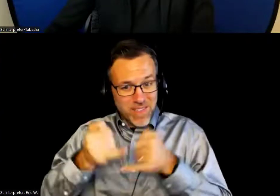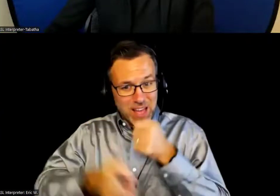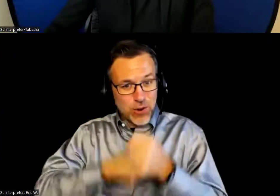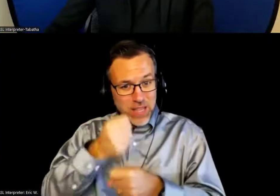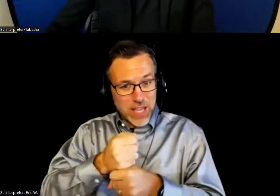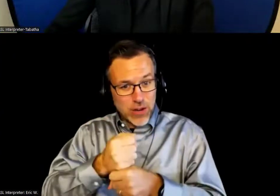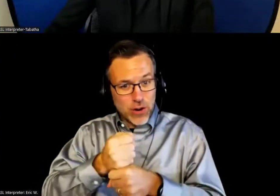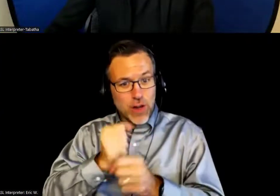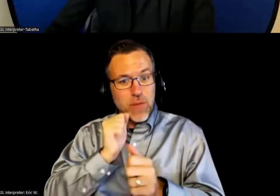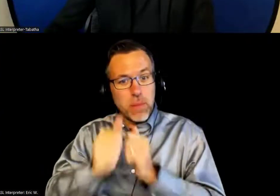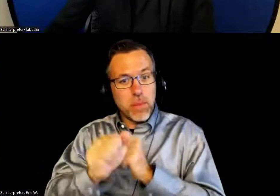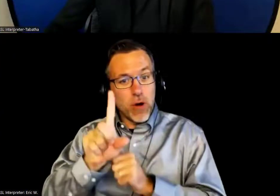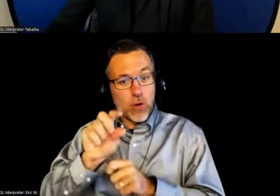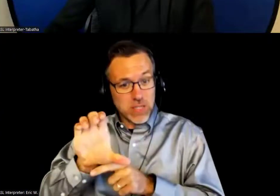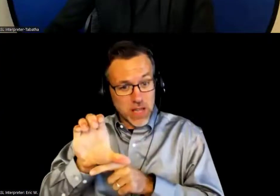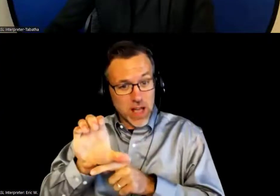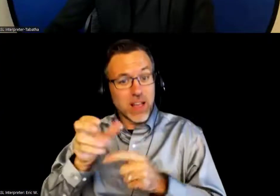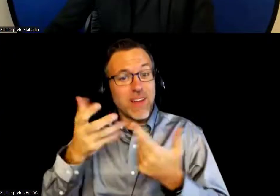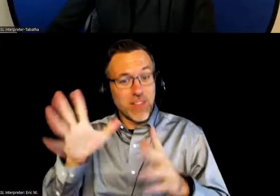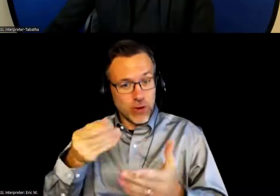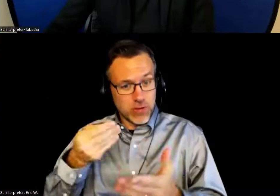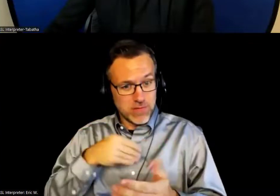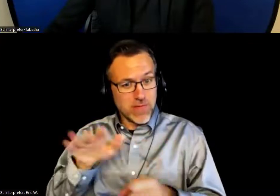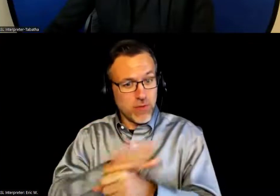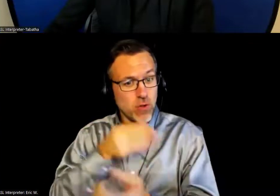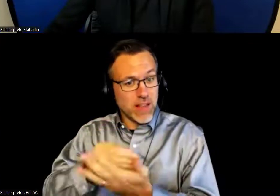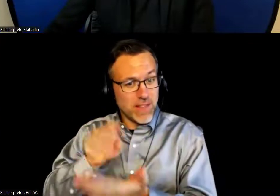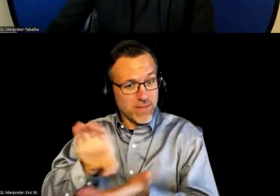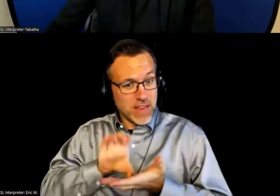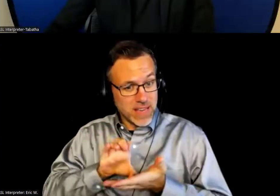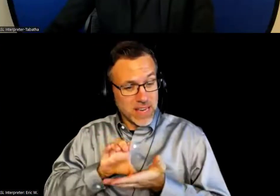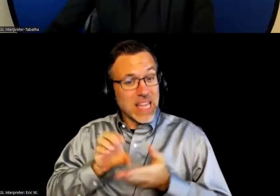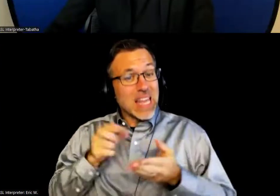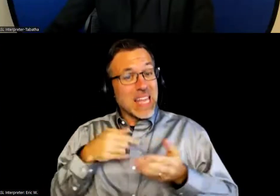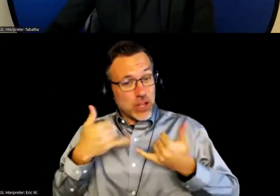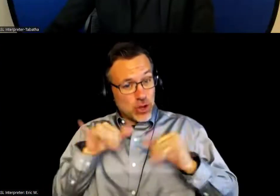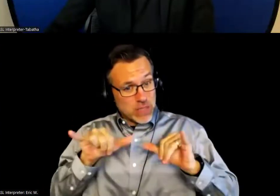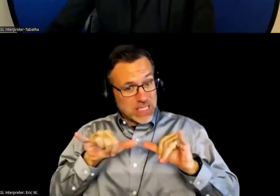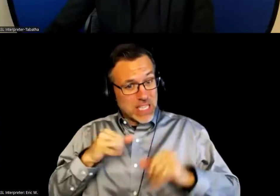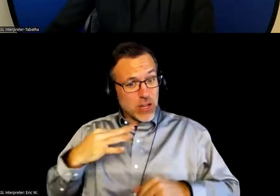fully funded to the research, can you still apply without a secure position?